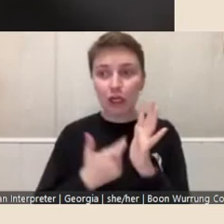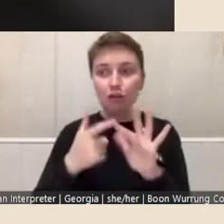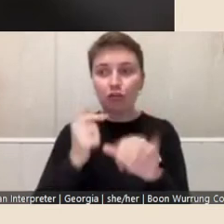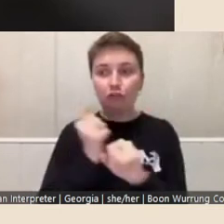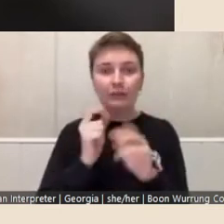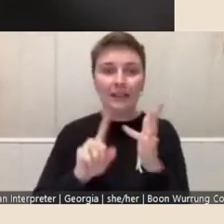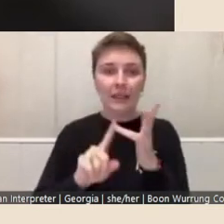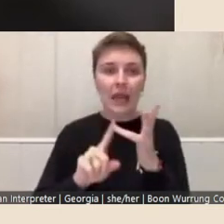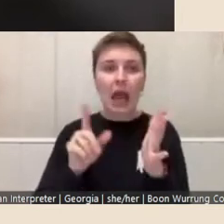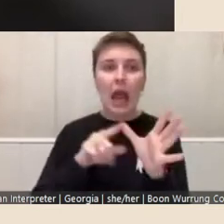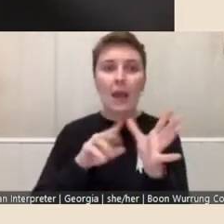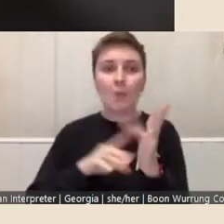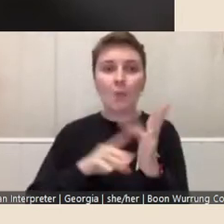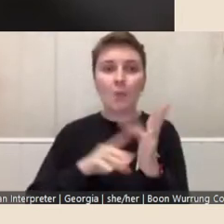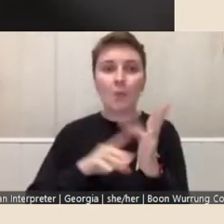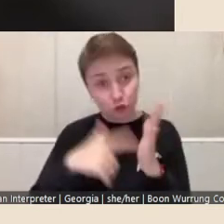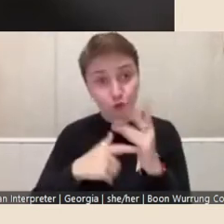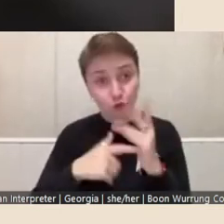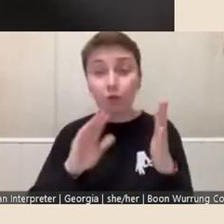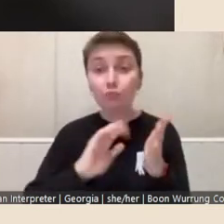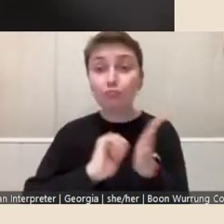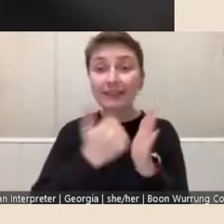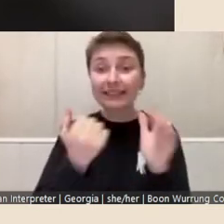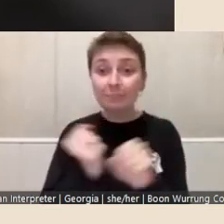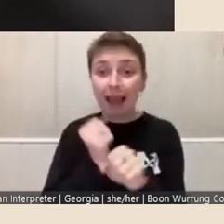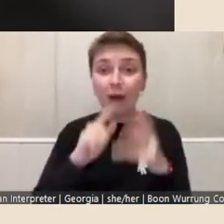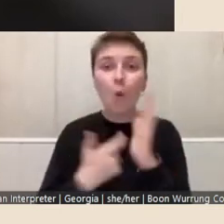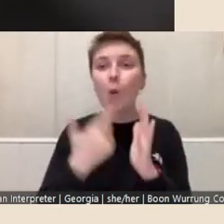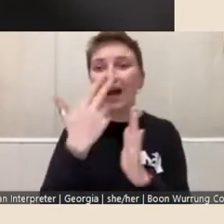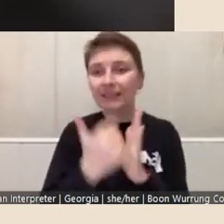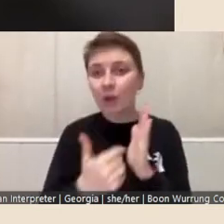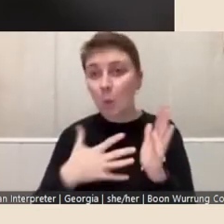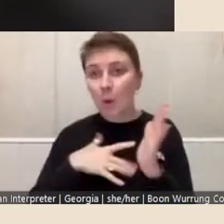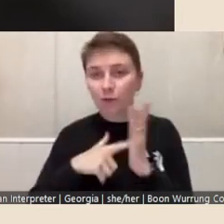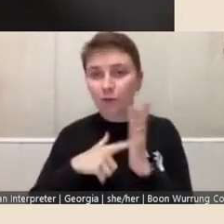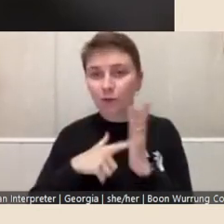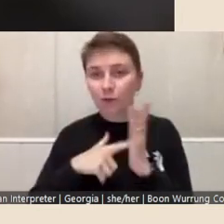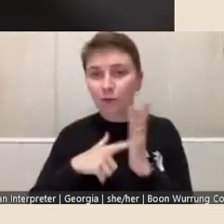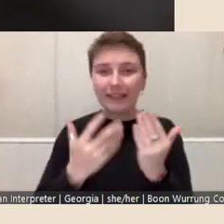to printmakers or artists who wish to deepen and enrich their printmaking practice, using the